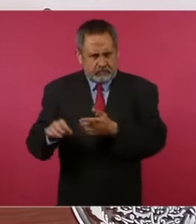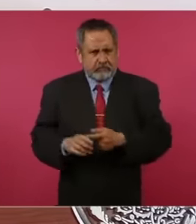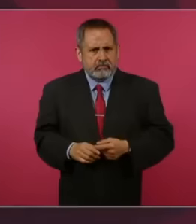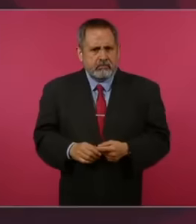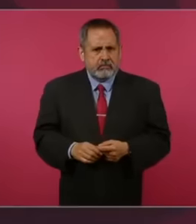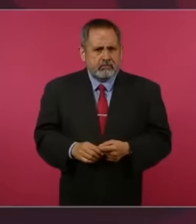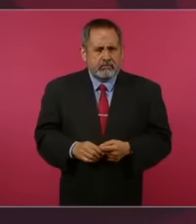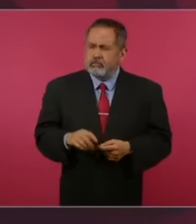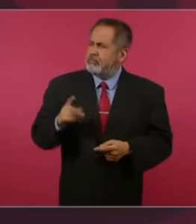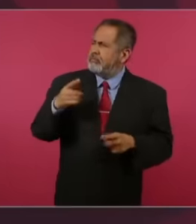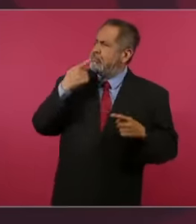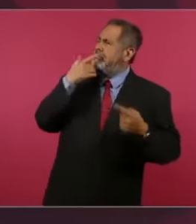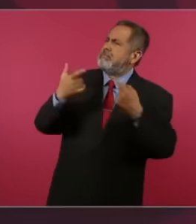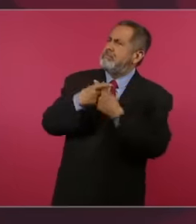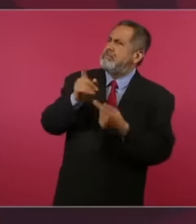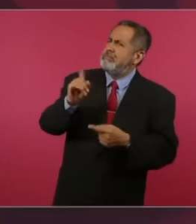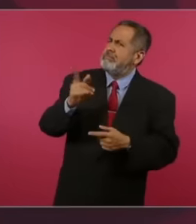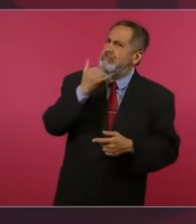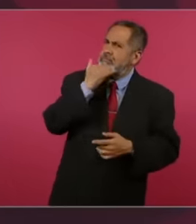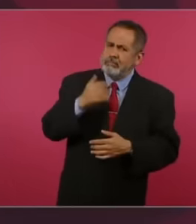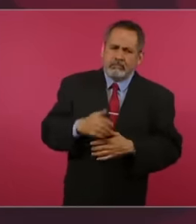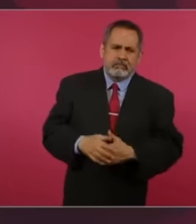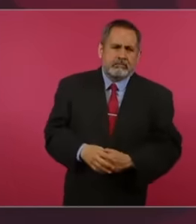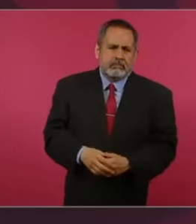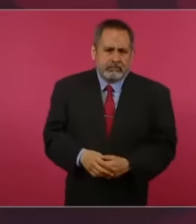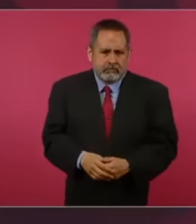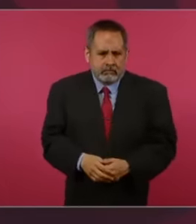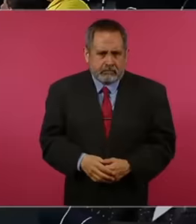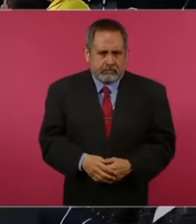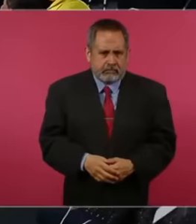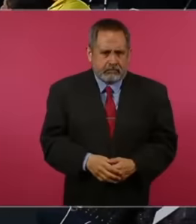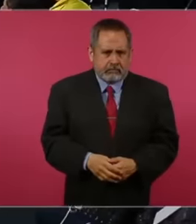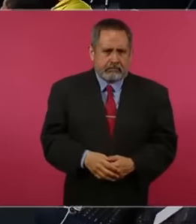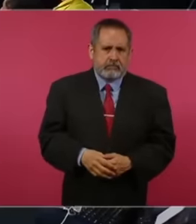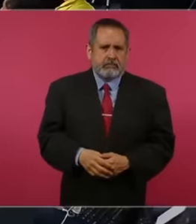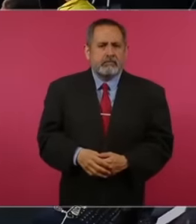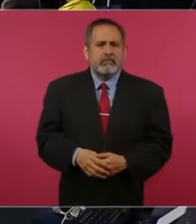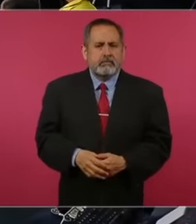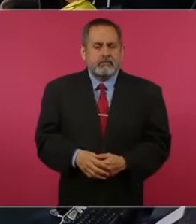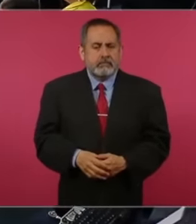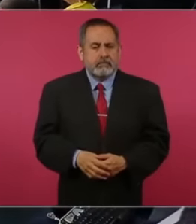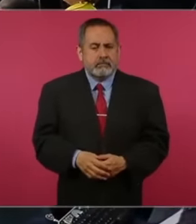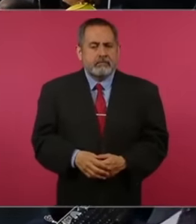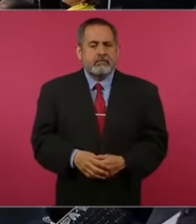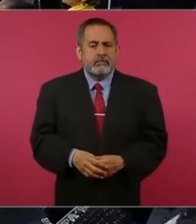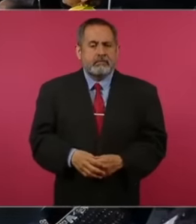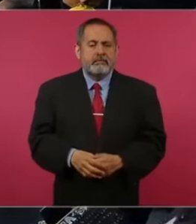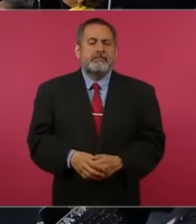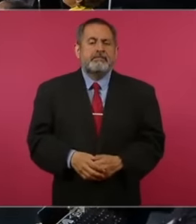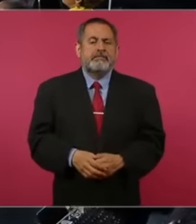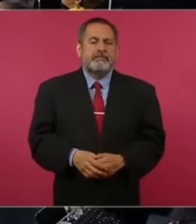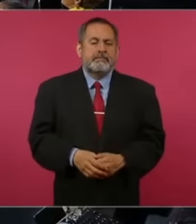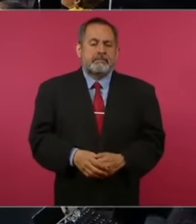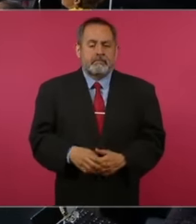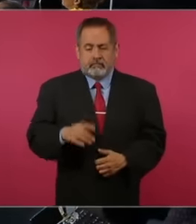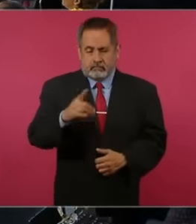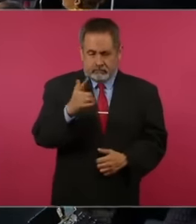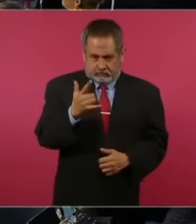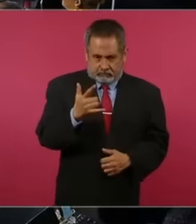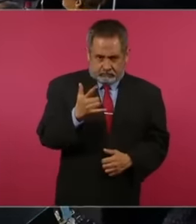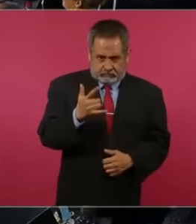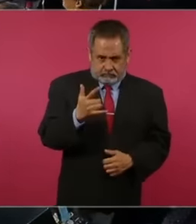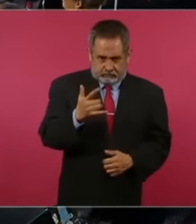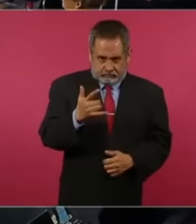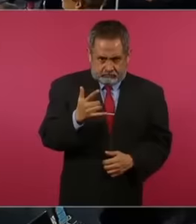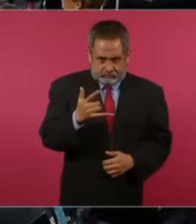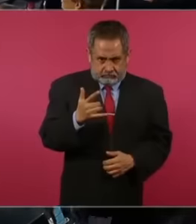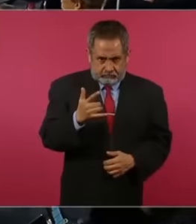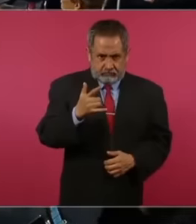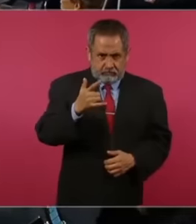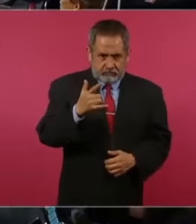didn't work out anymore because it is September October then it would be eh it is July June and July Ah June July